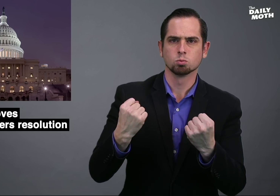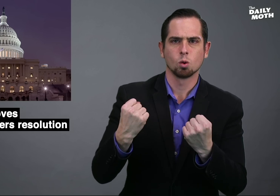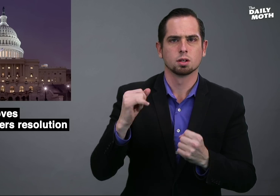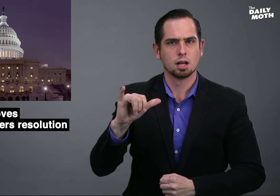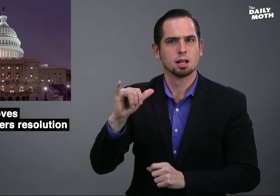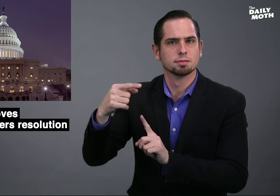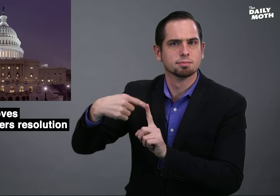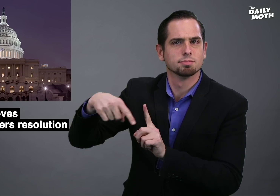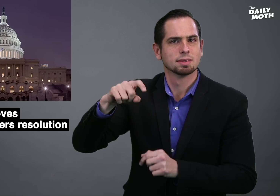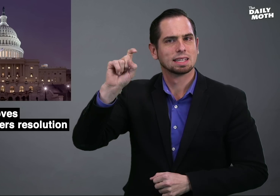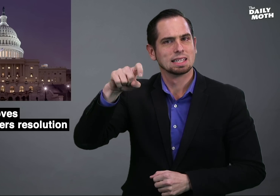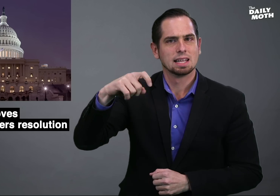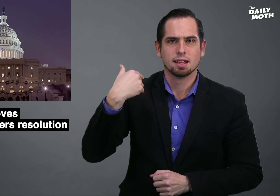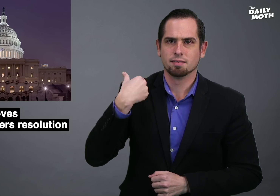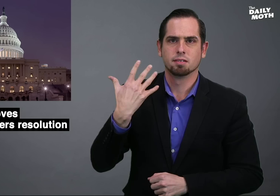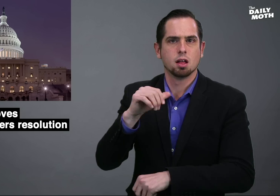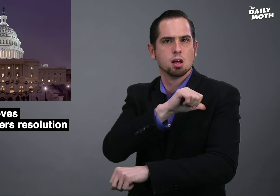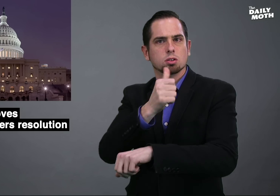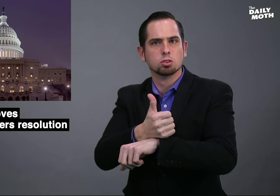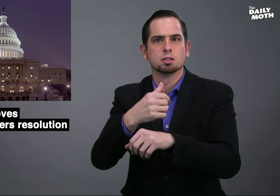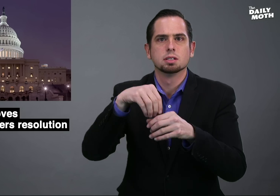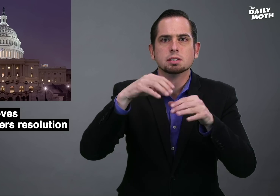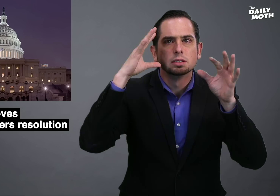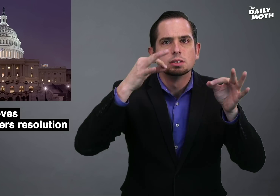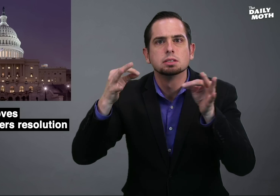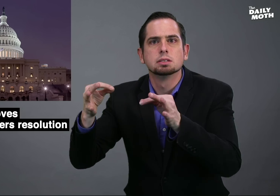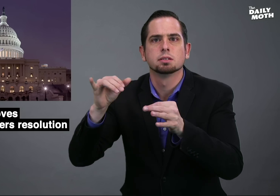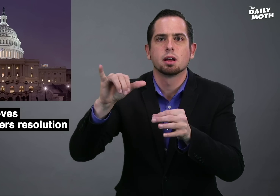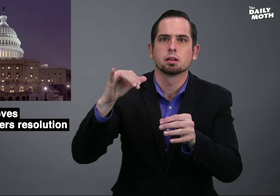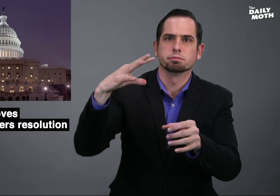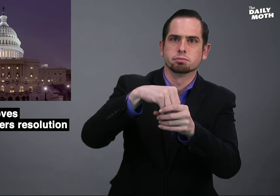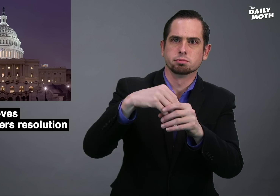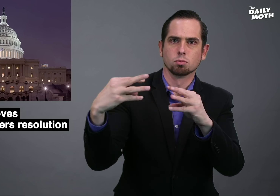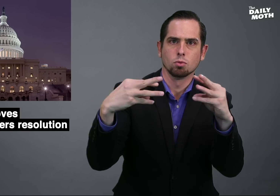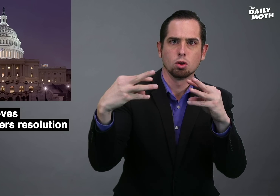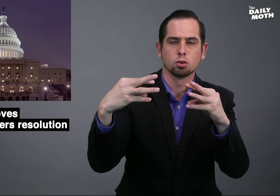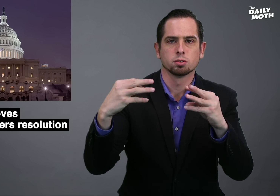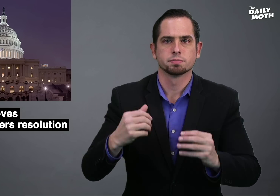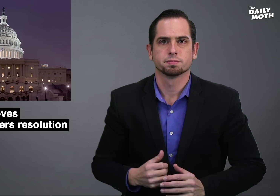strongly that they need to have authority in decisions involving war.